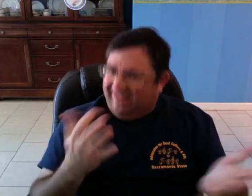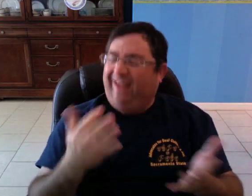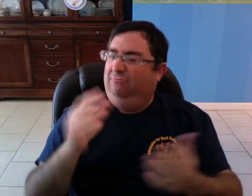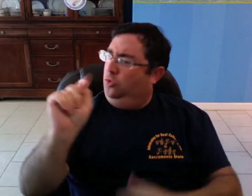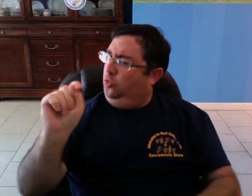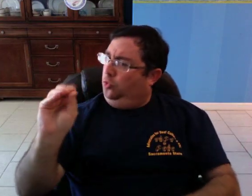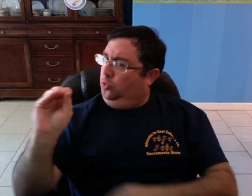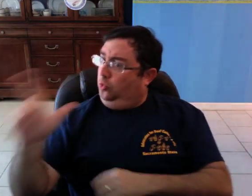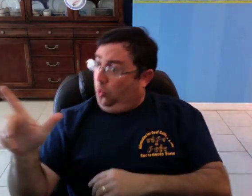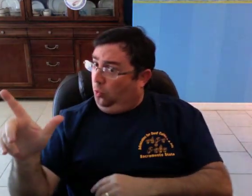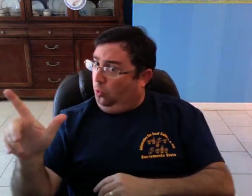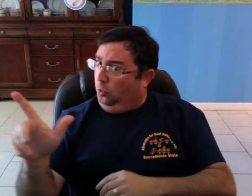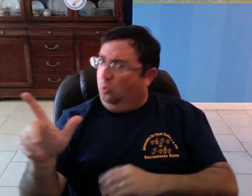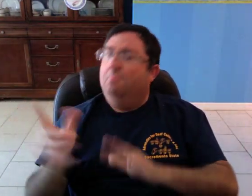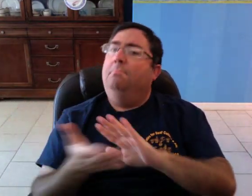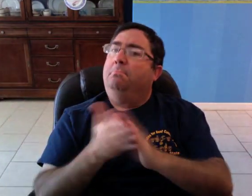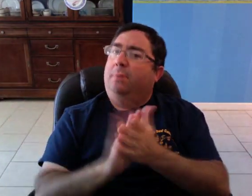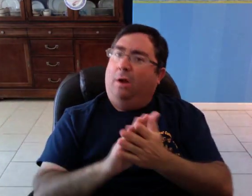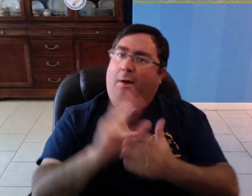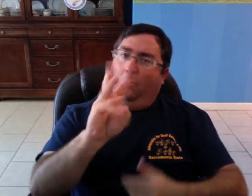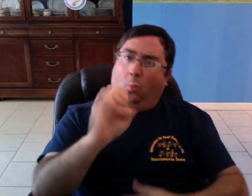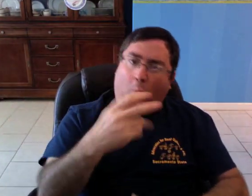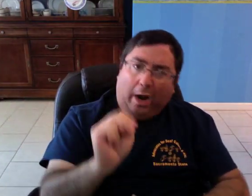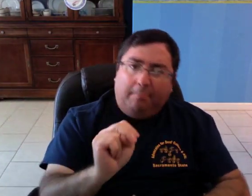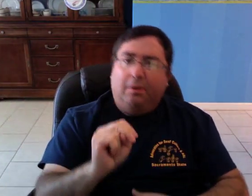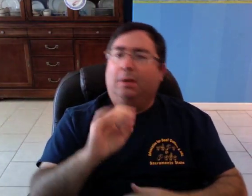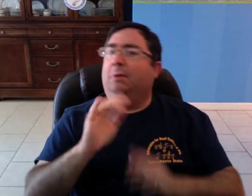those are examples of tools being misused as weapons.